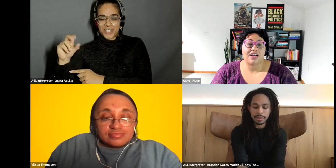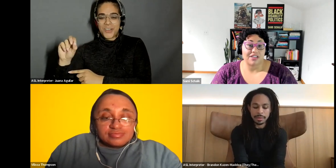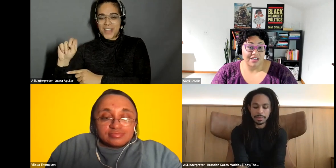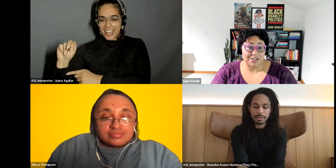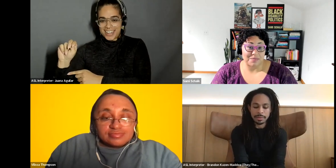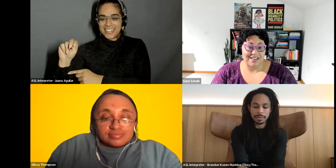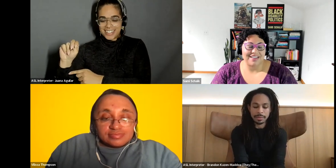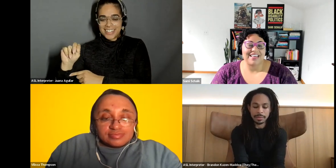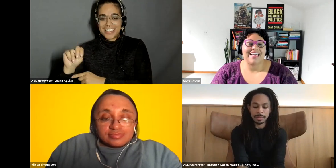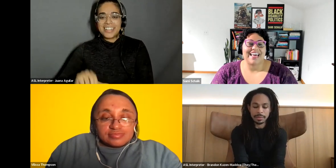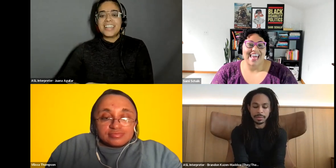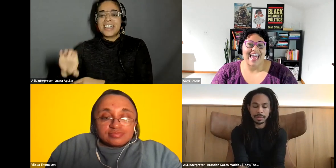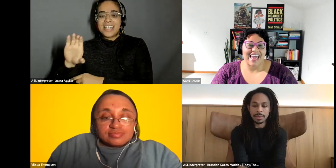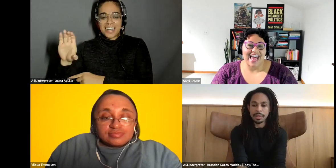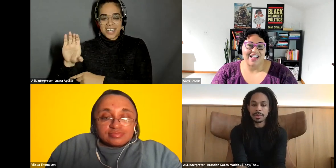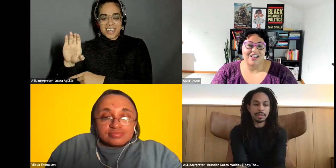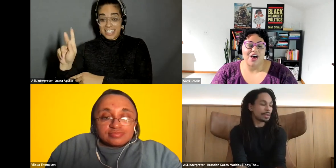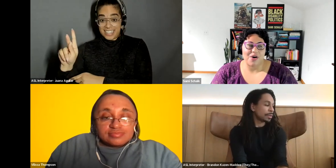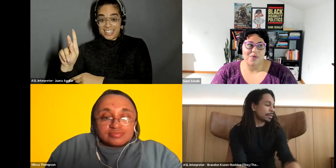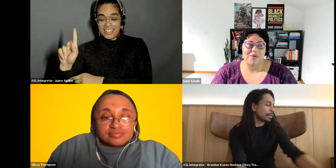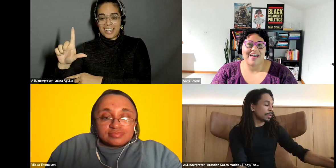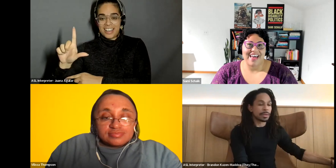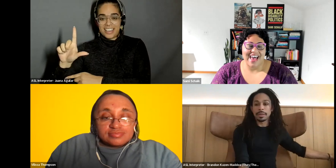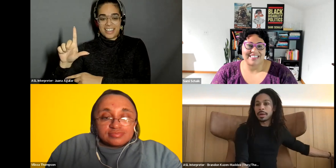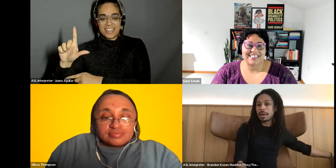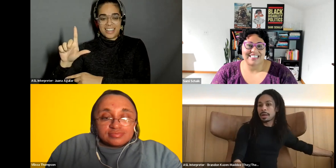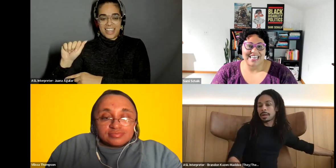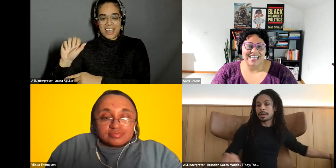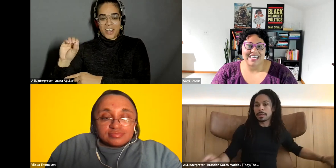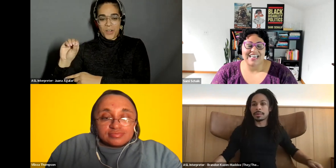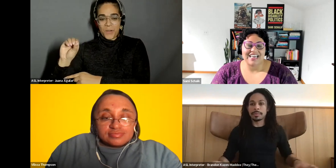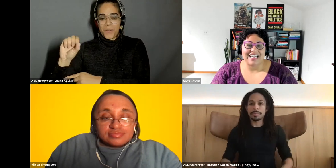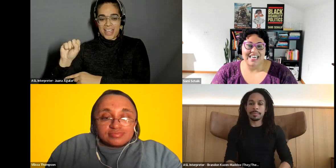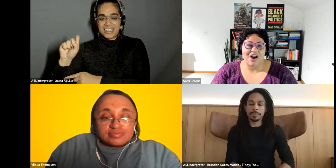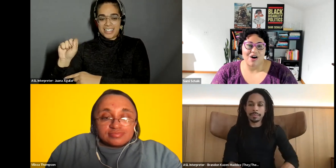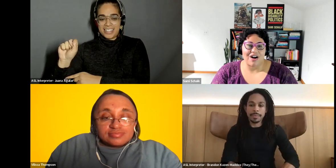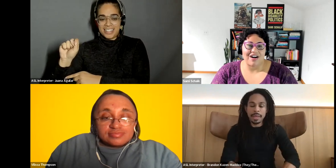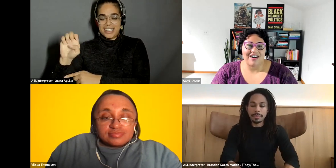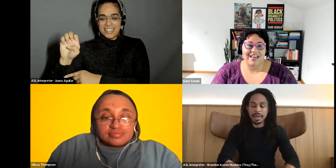Sami Schalk: Klosterman, K. L. O. S. T. E. R.